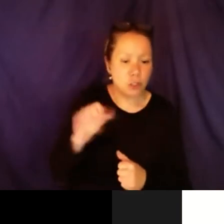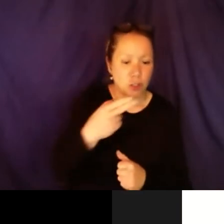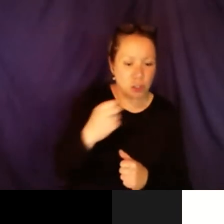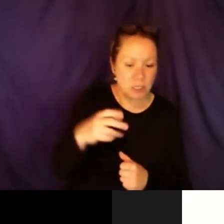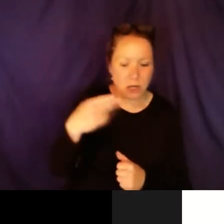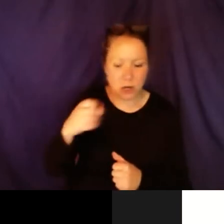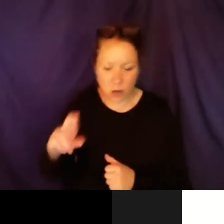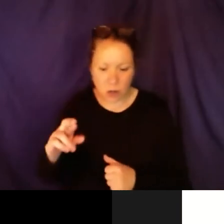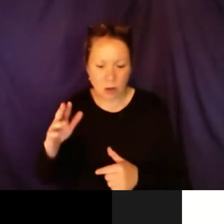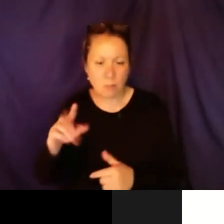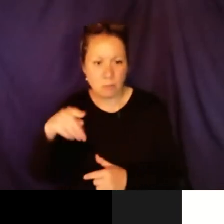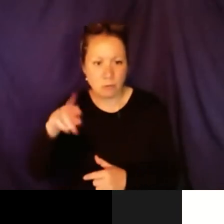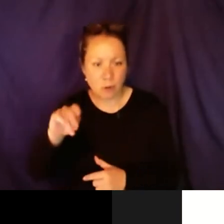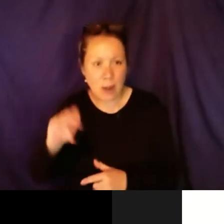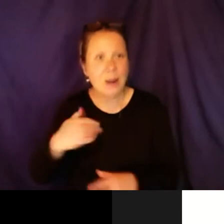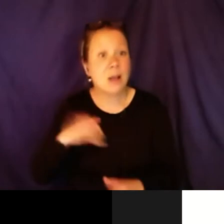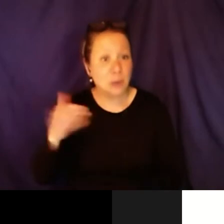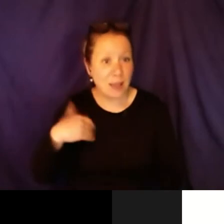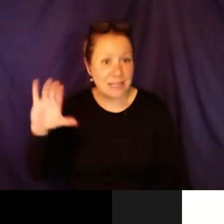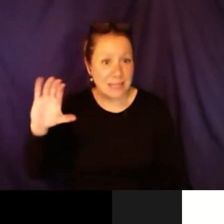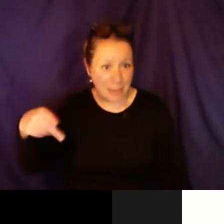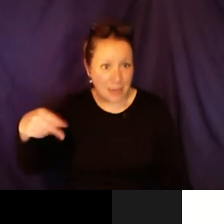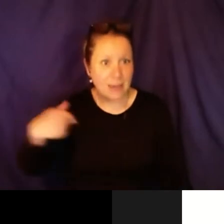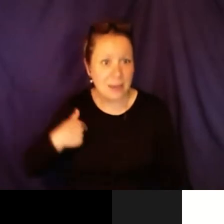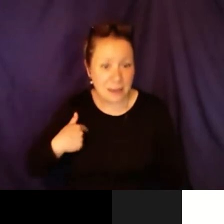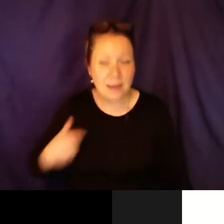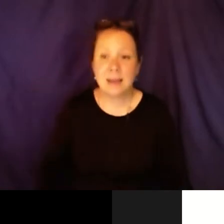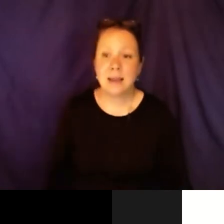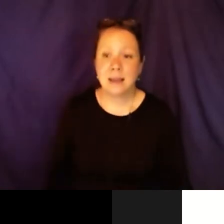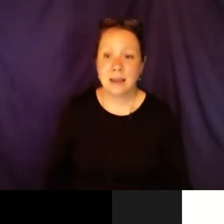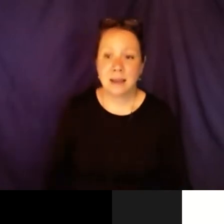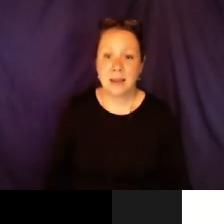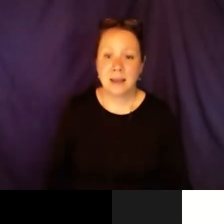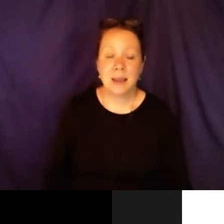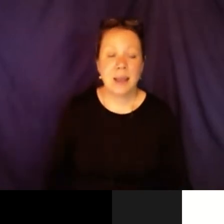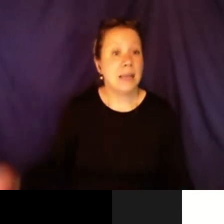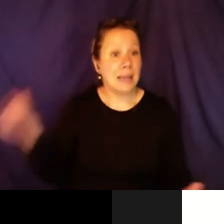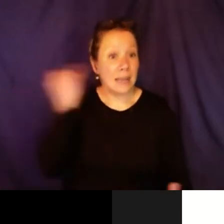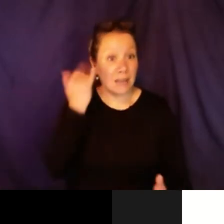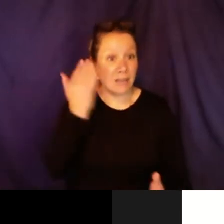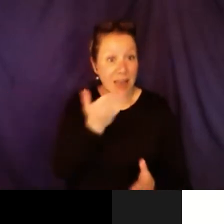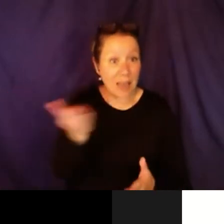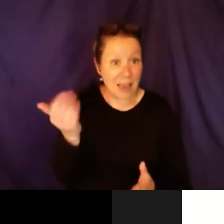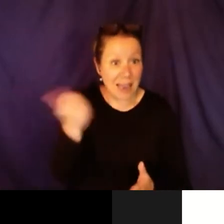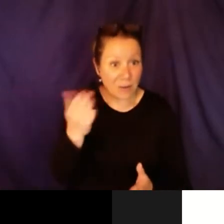and I am a freshman in high school. I use she her pronouns. I also have